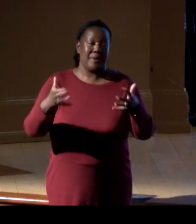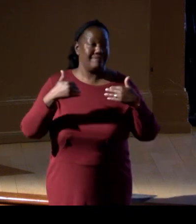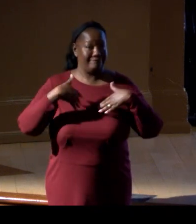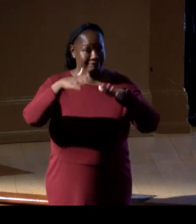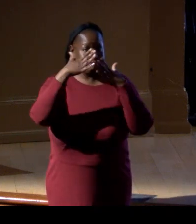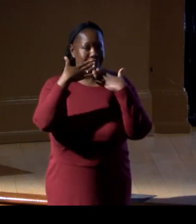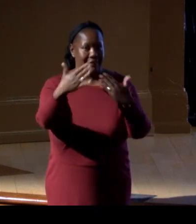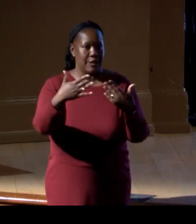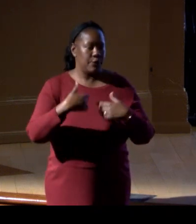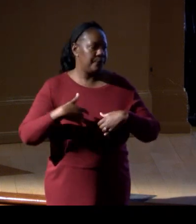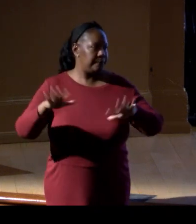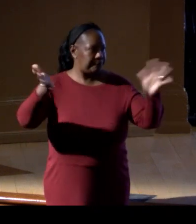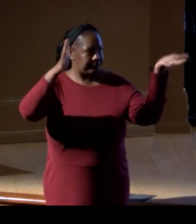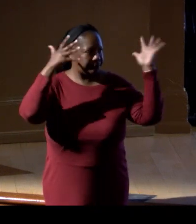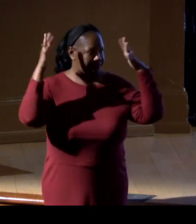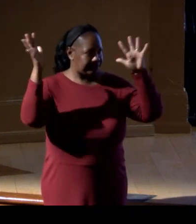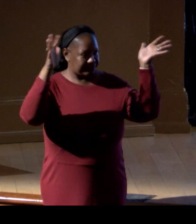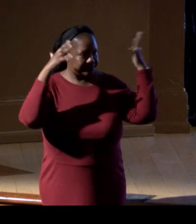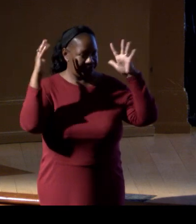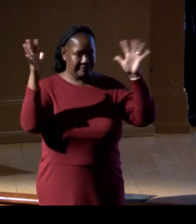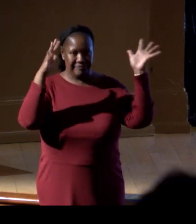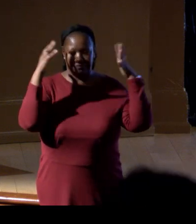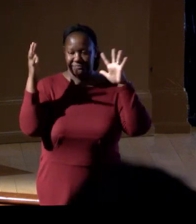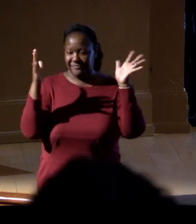(audience applauding)